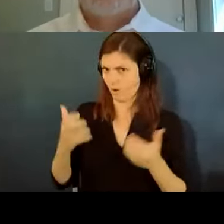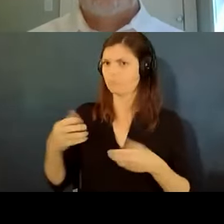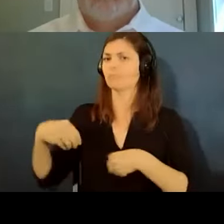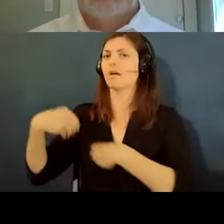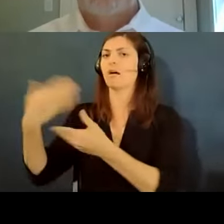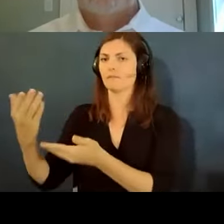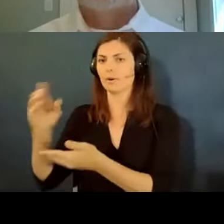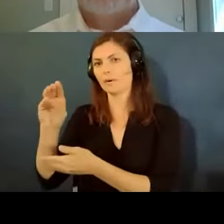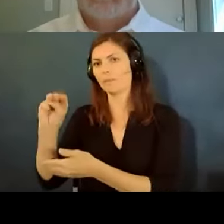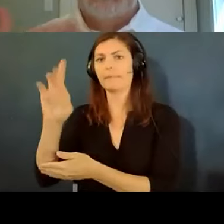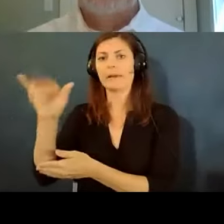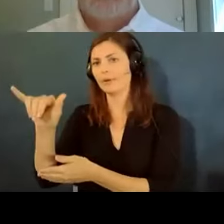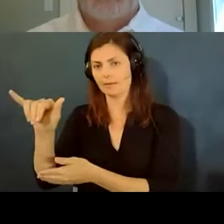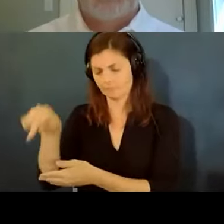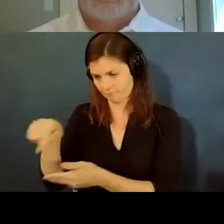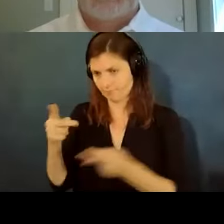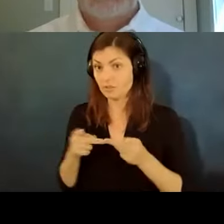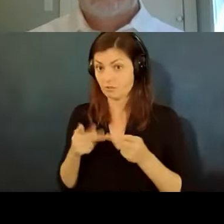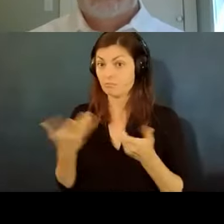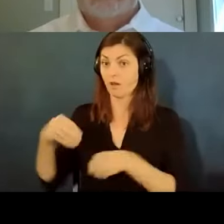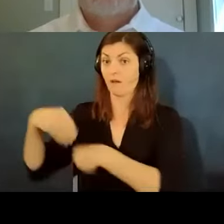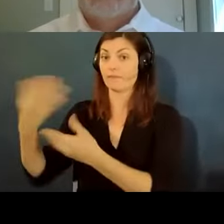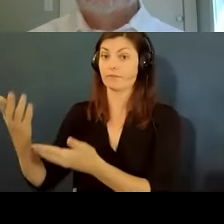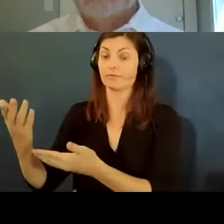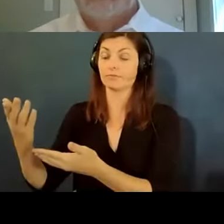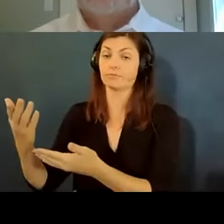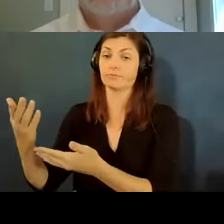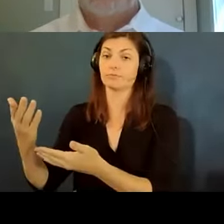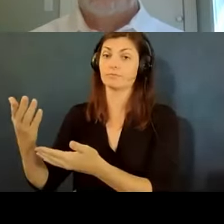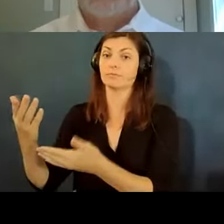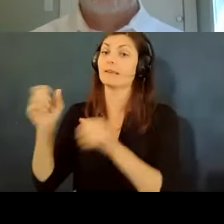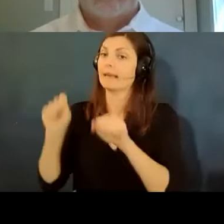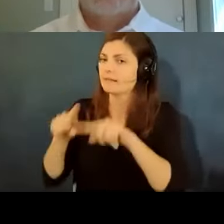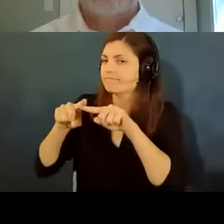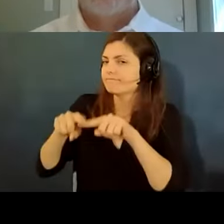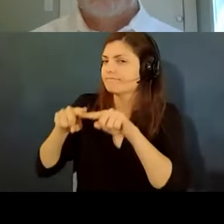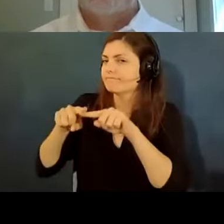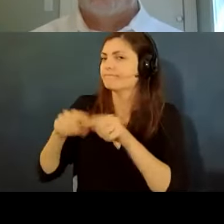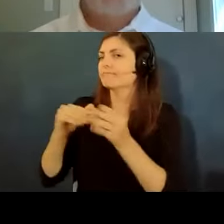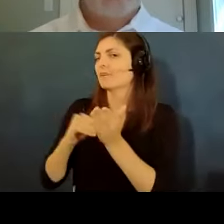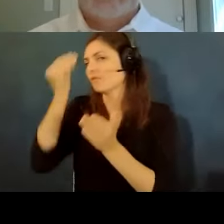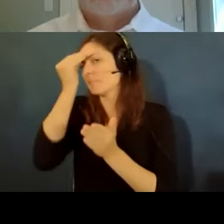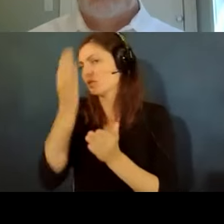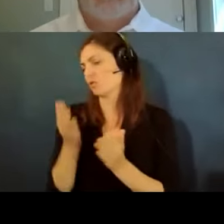mary the position and they do offer it it can be contingent on medical information that's the law